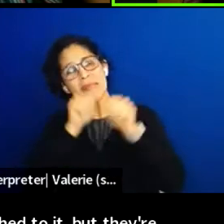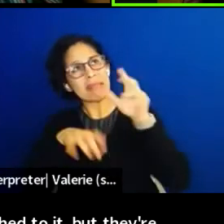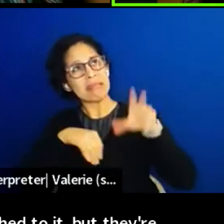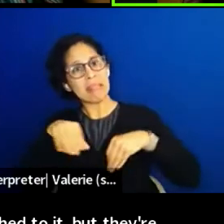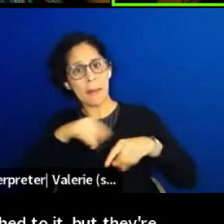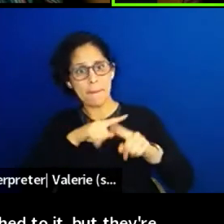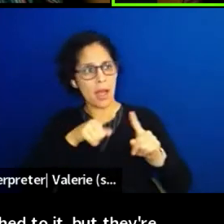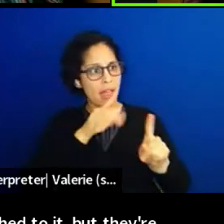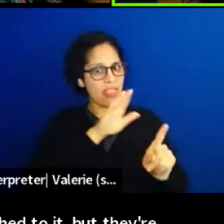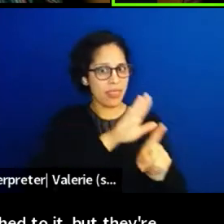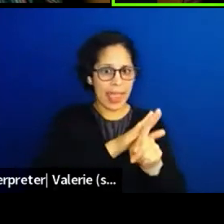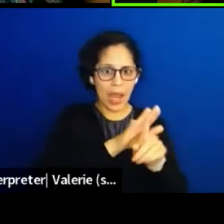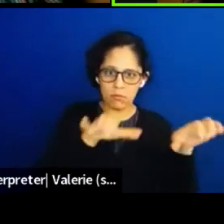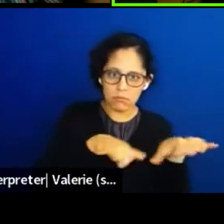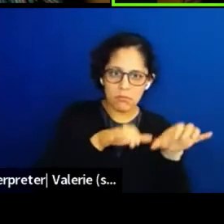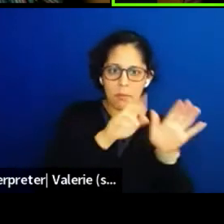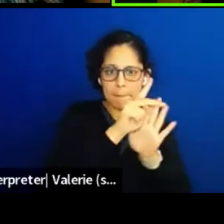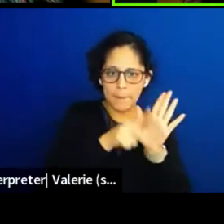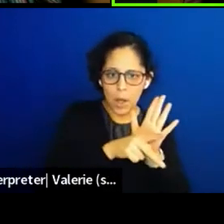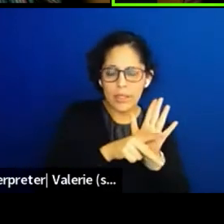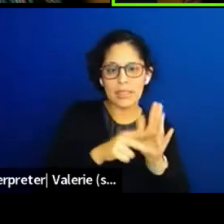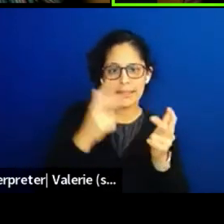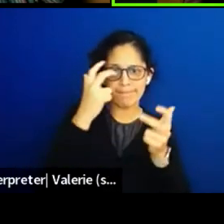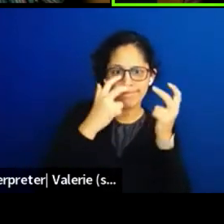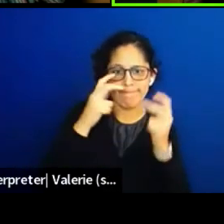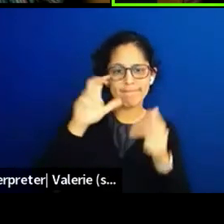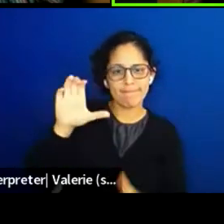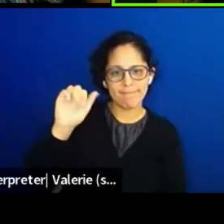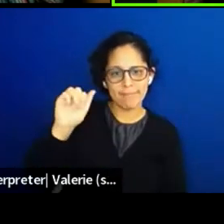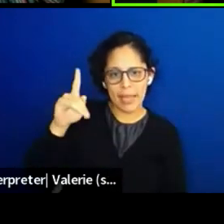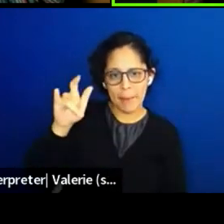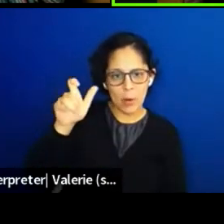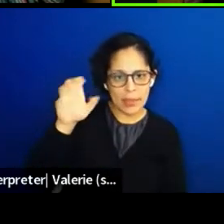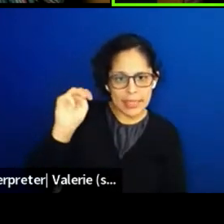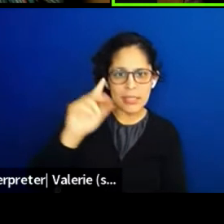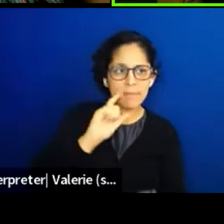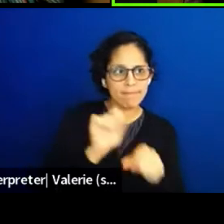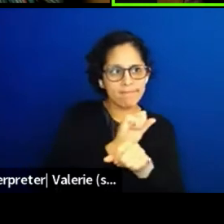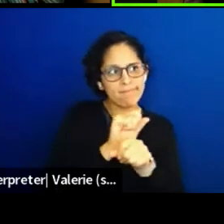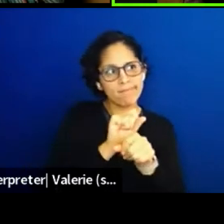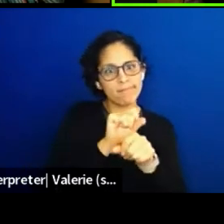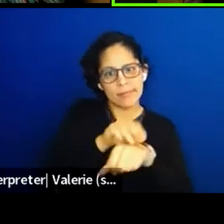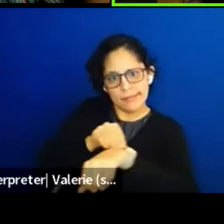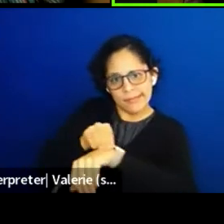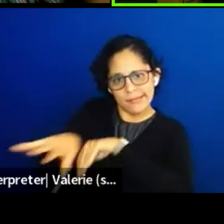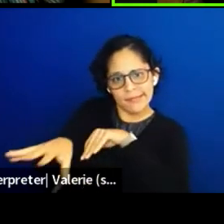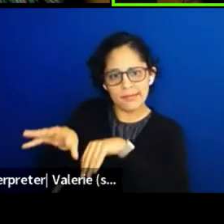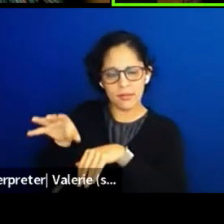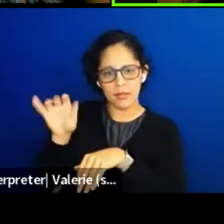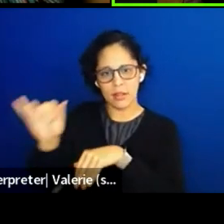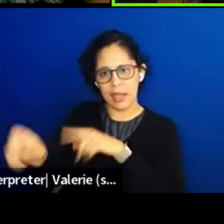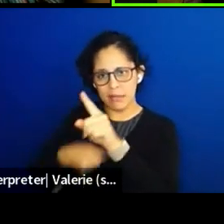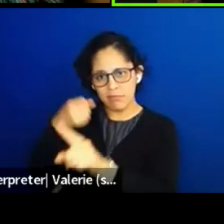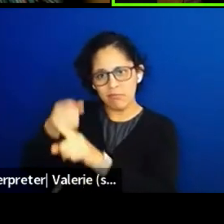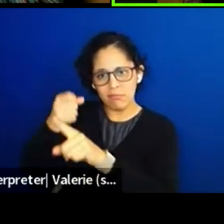and their capitalism is driving what's happening in all of the poorest communities and countries.